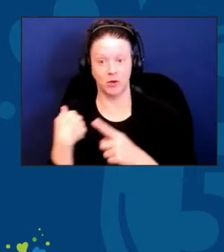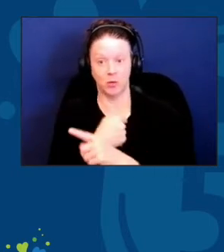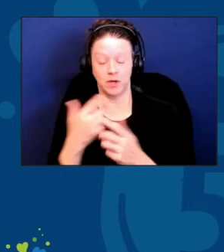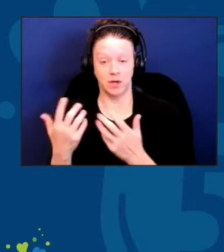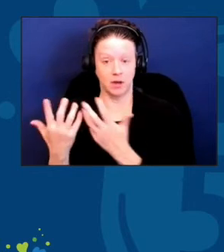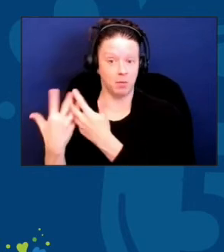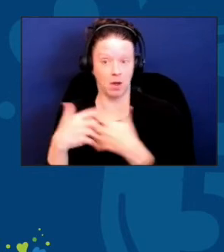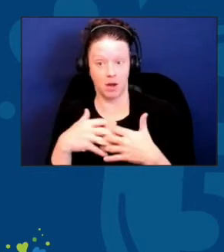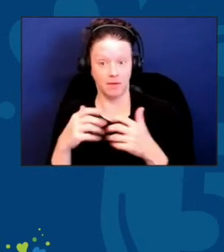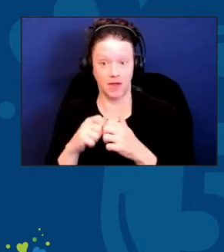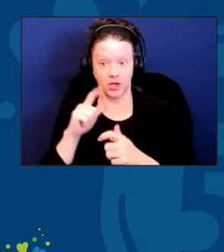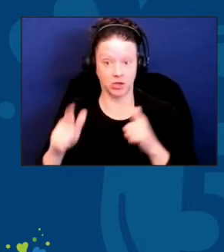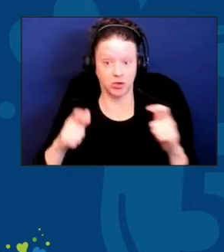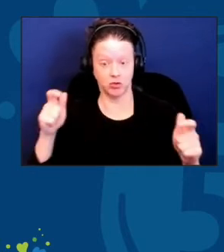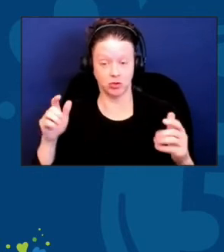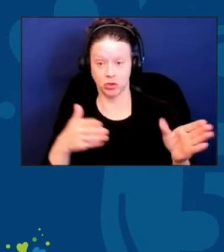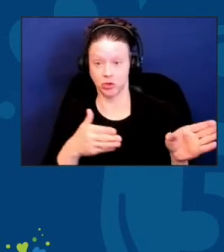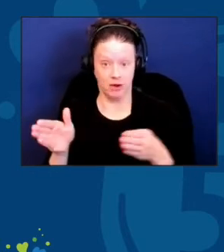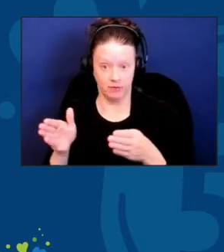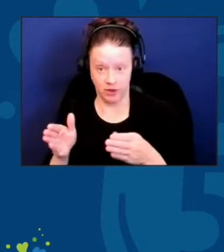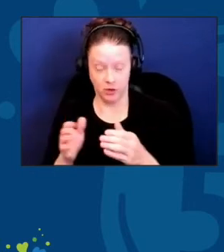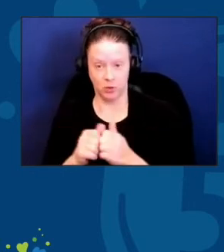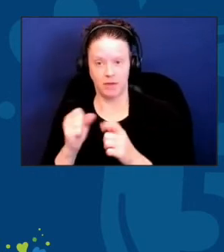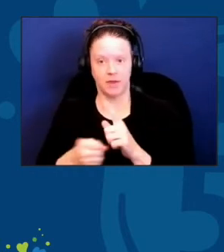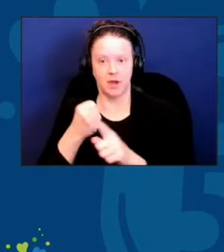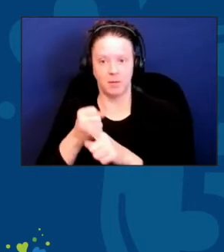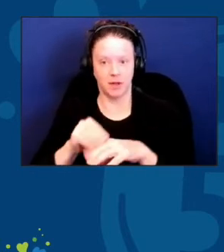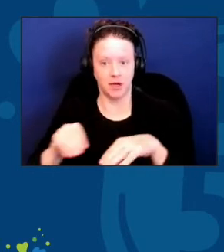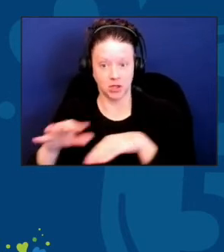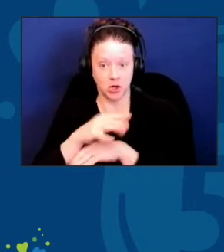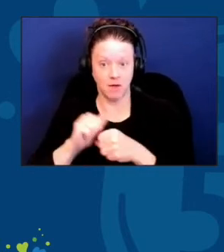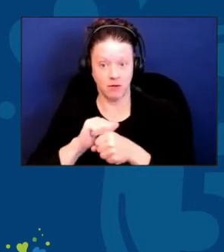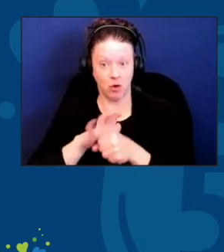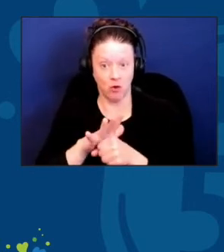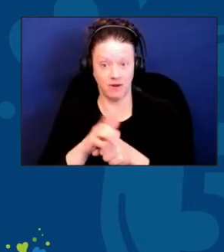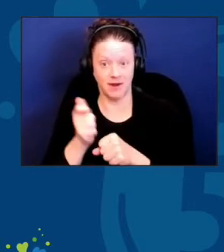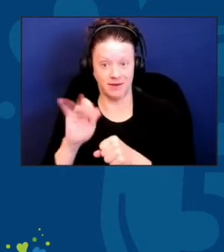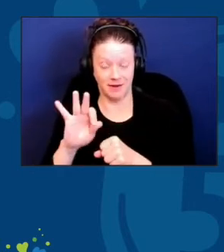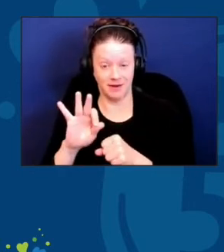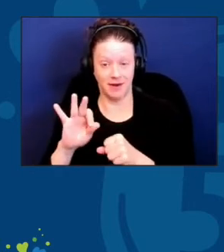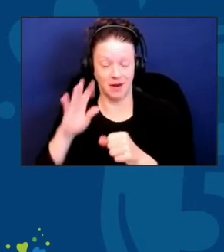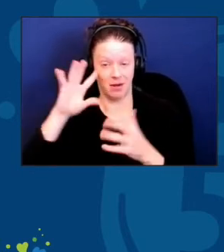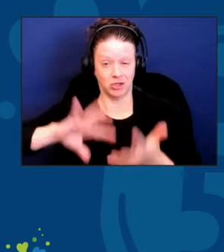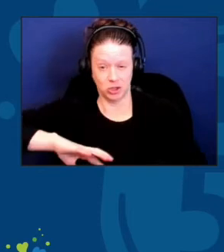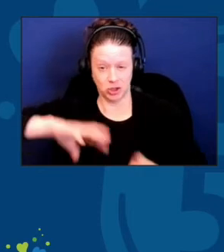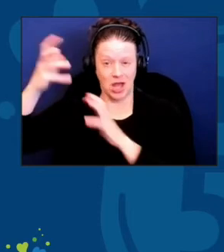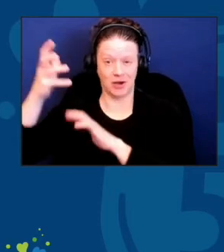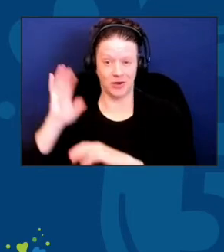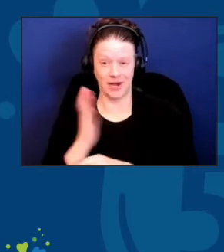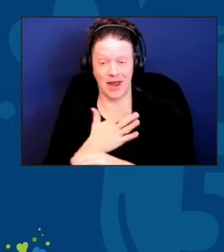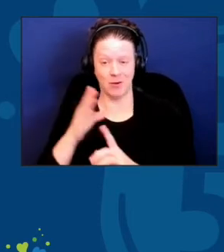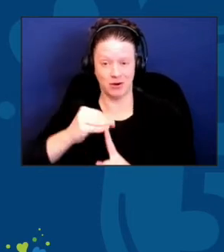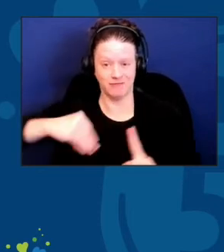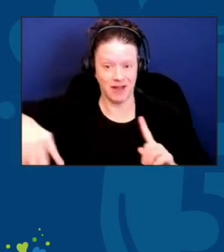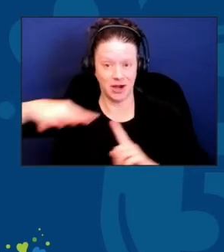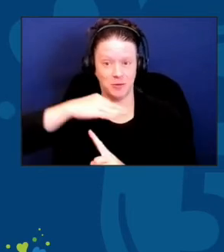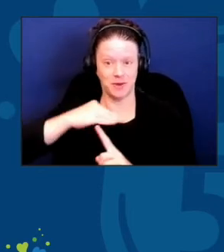with the implications of COVID shattering our environment, shattering our programs,